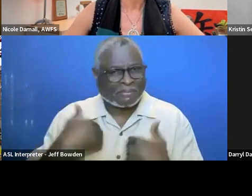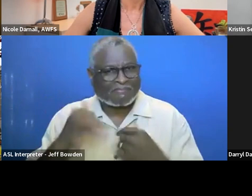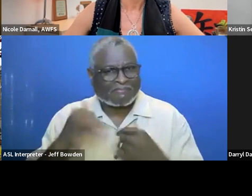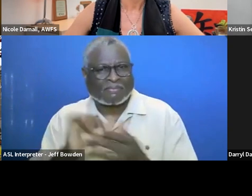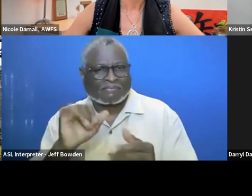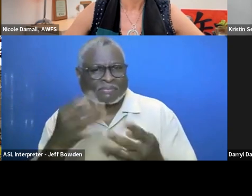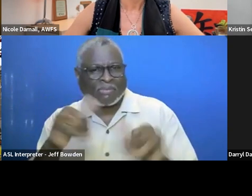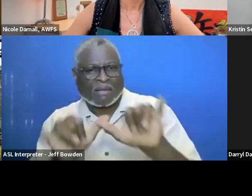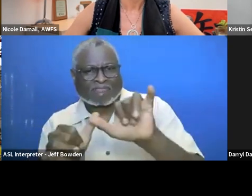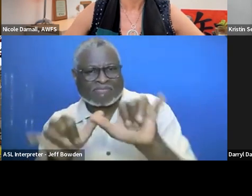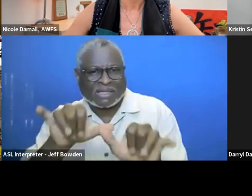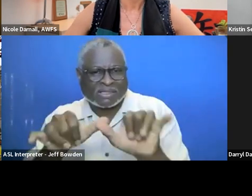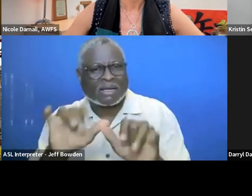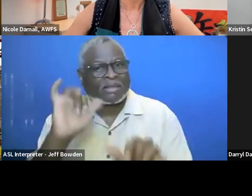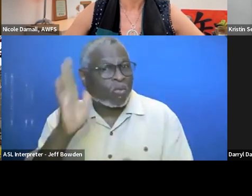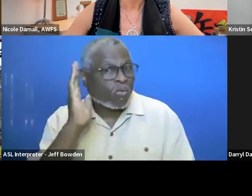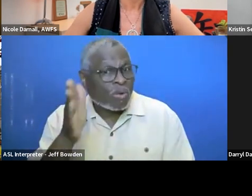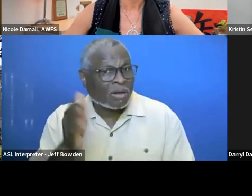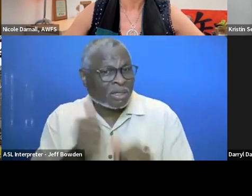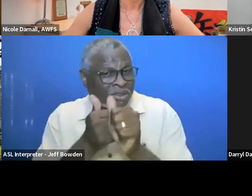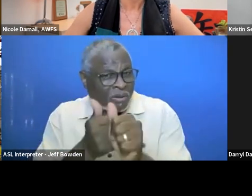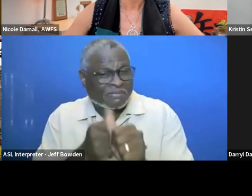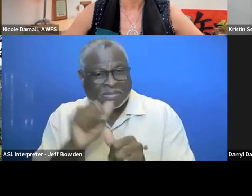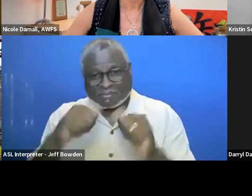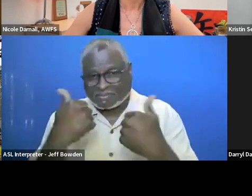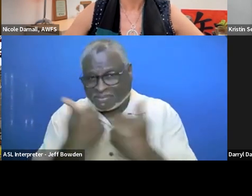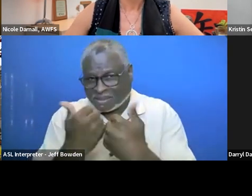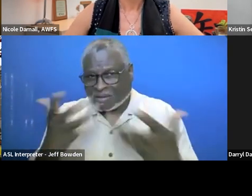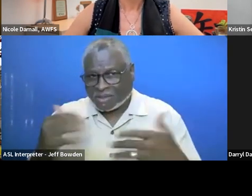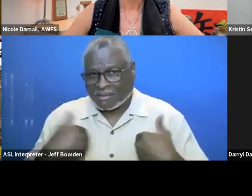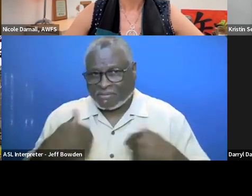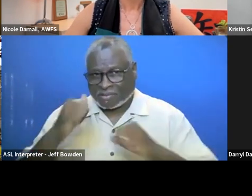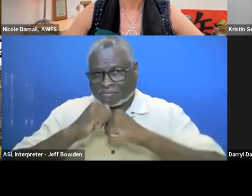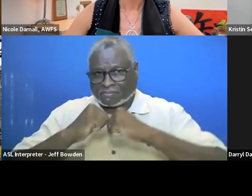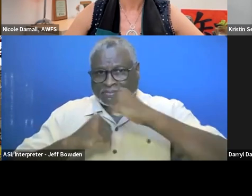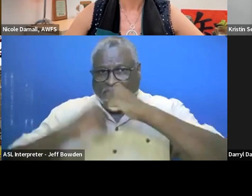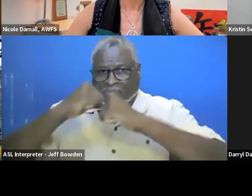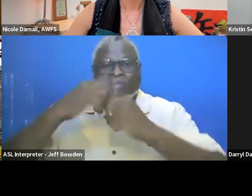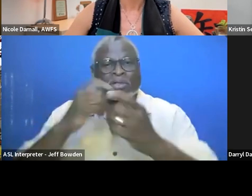that is tracked, like agencies have a structure. Like I said Treasury and IRS.